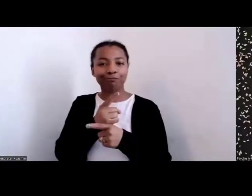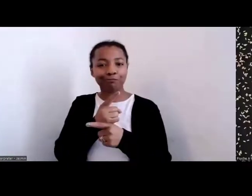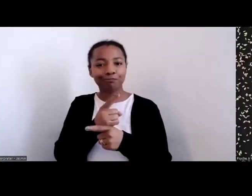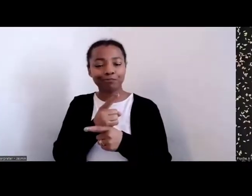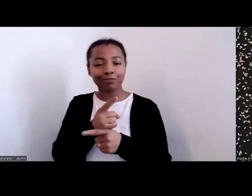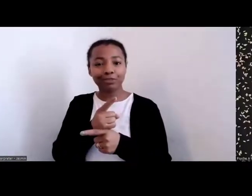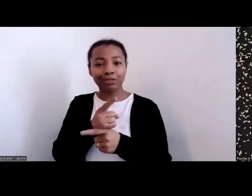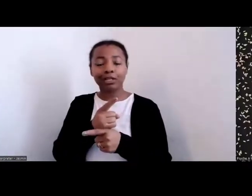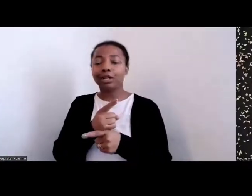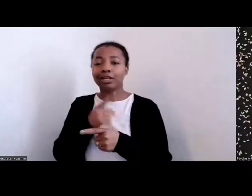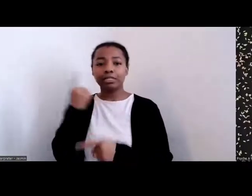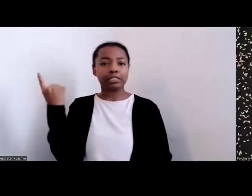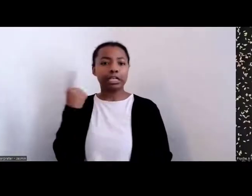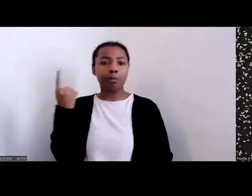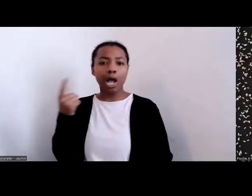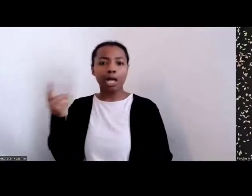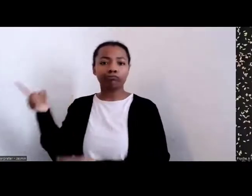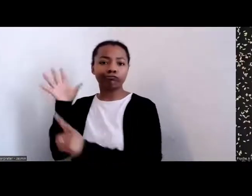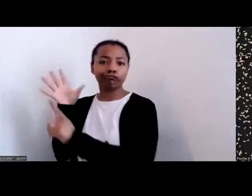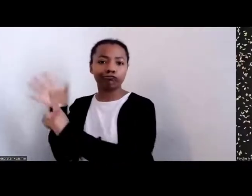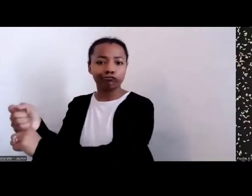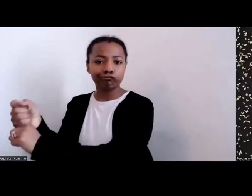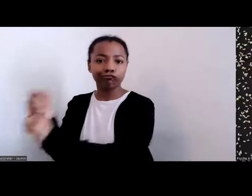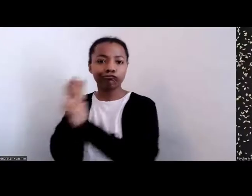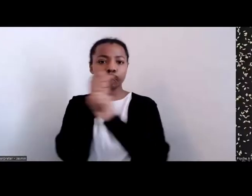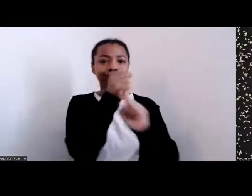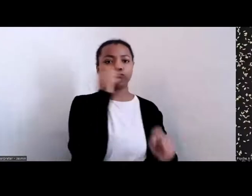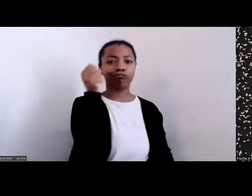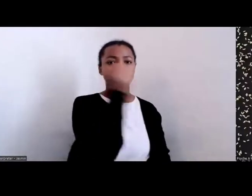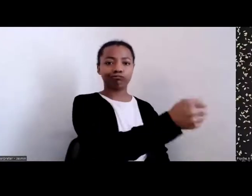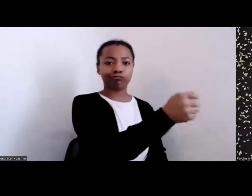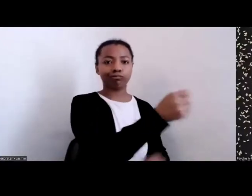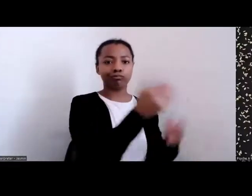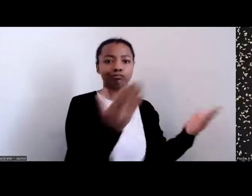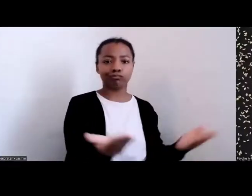surrounded by the amount of forestry that was here during